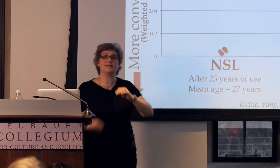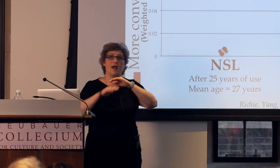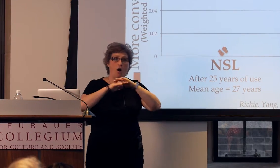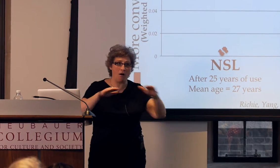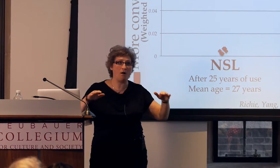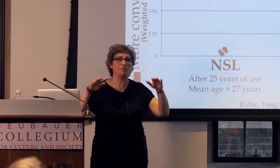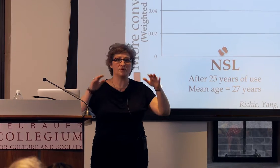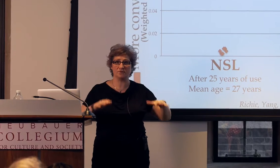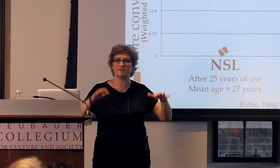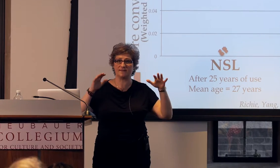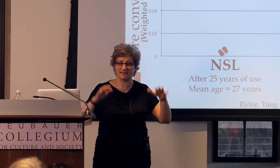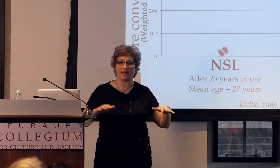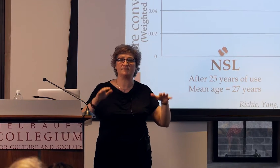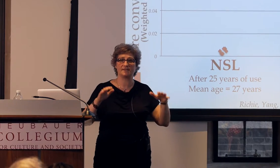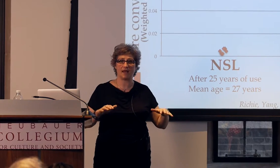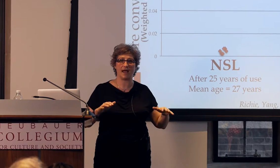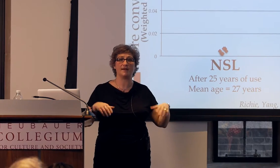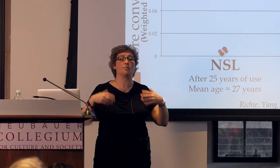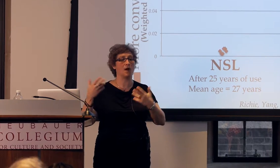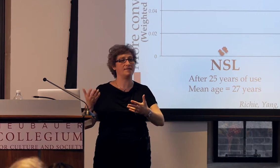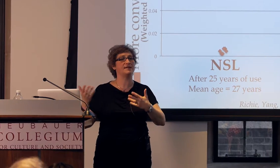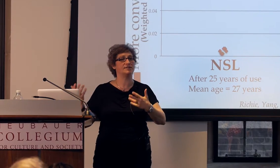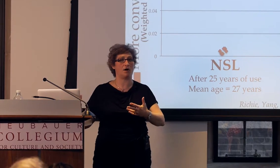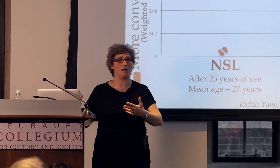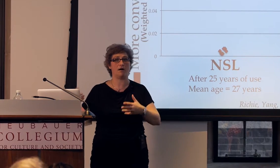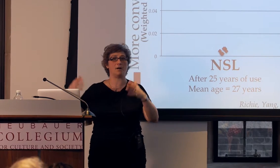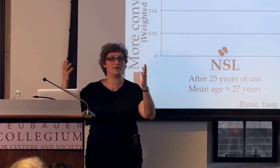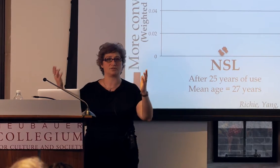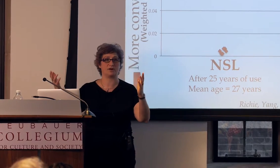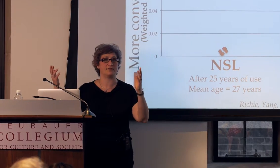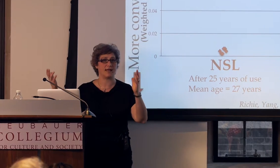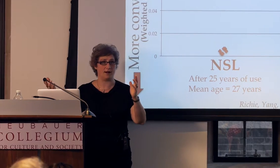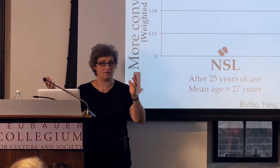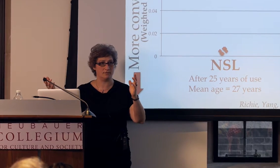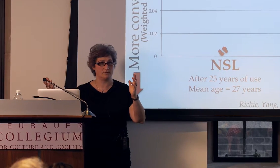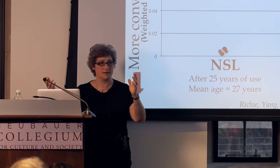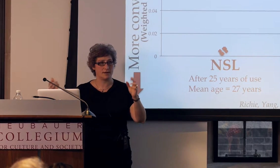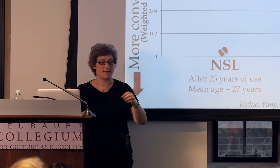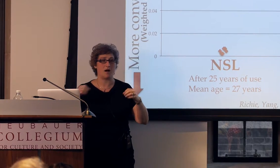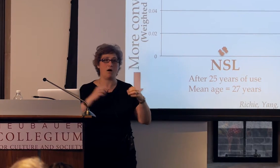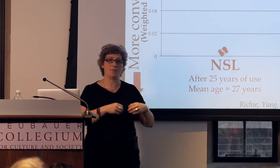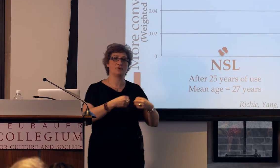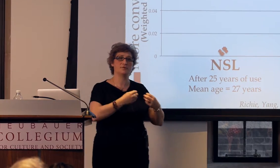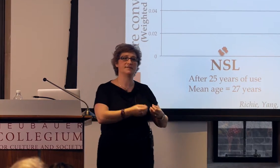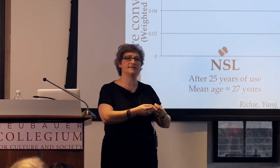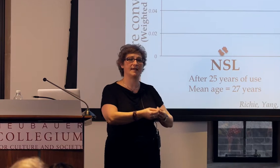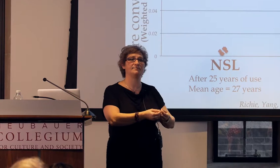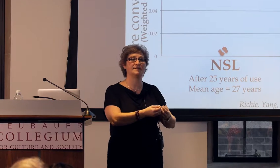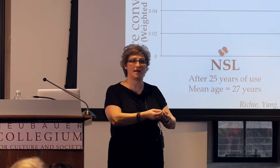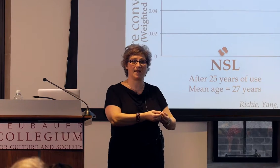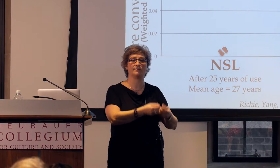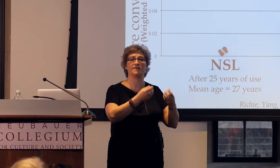they all produced the same sign when they saw a picture of a cow, they all produced the same sign